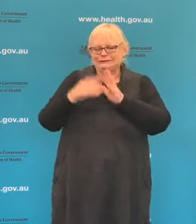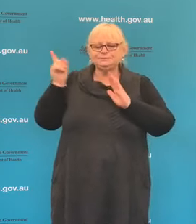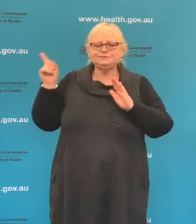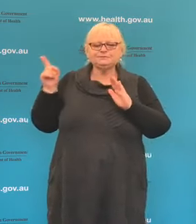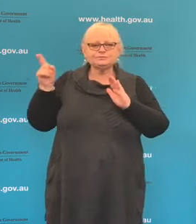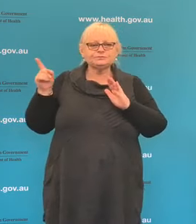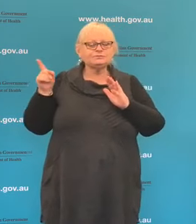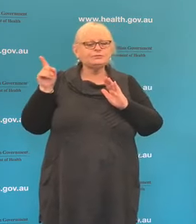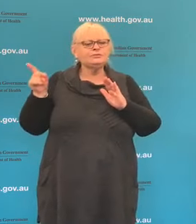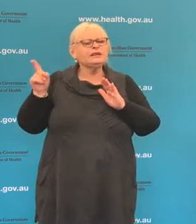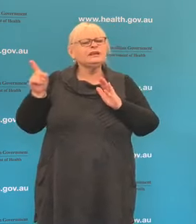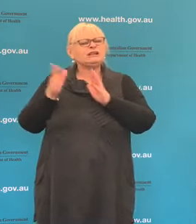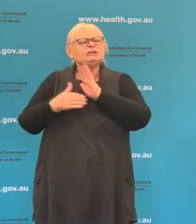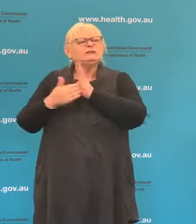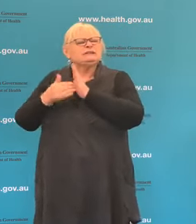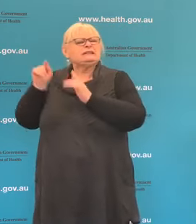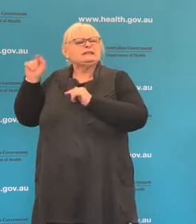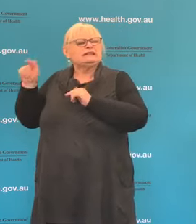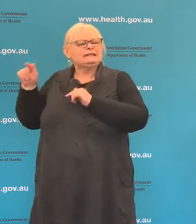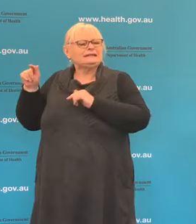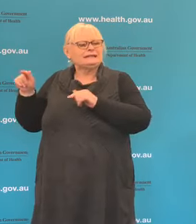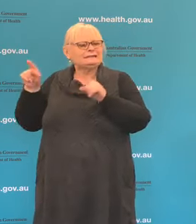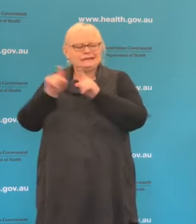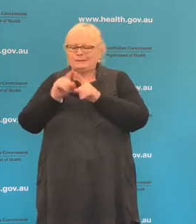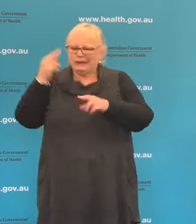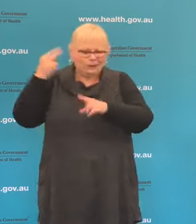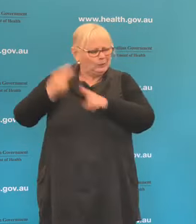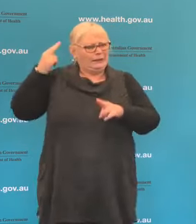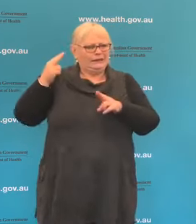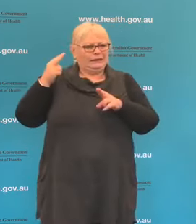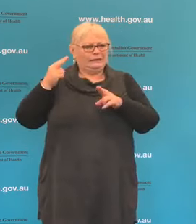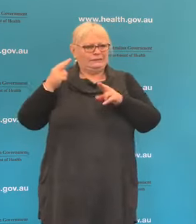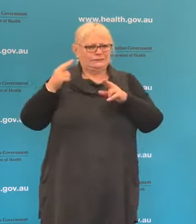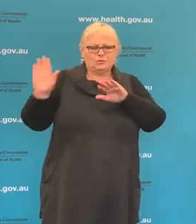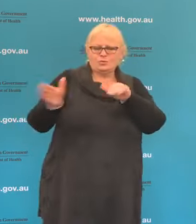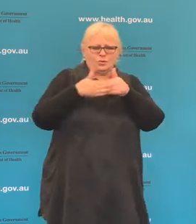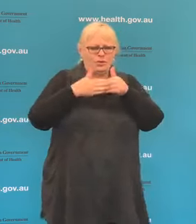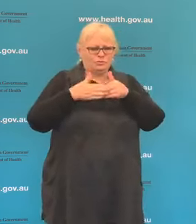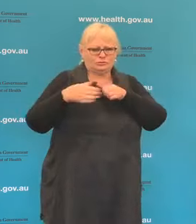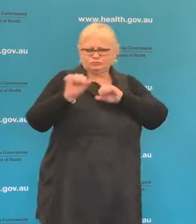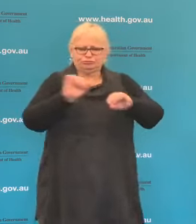country which, like Australia, acted very quickly to close its borders and has